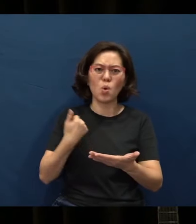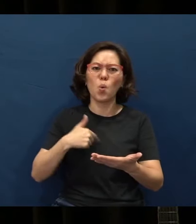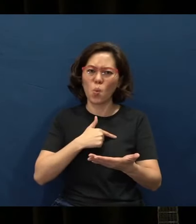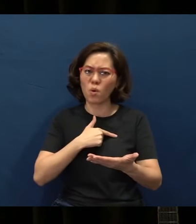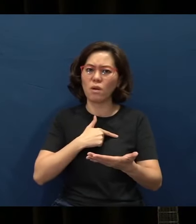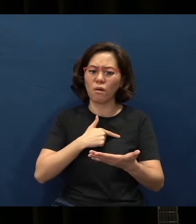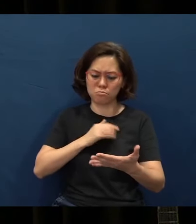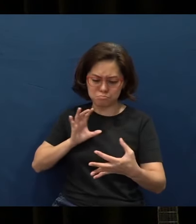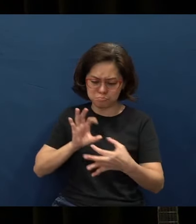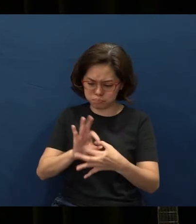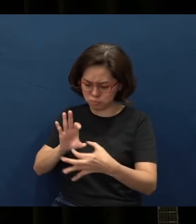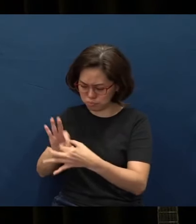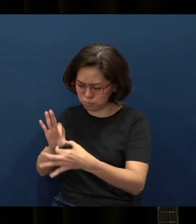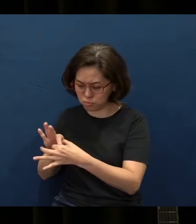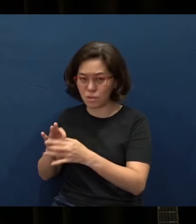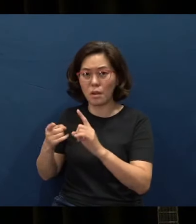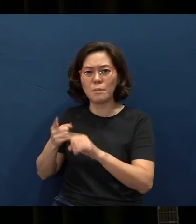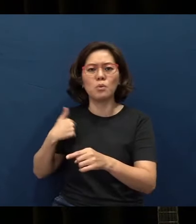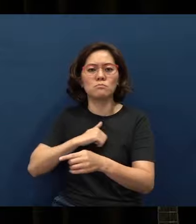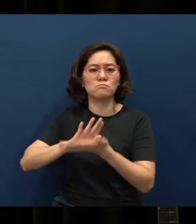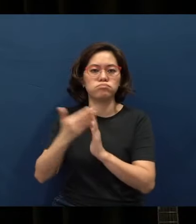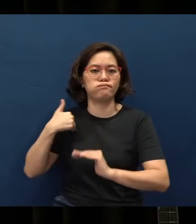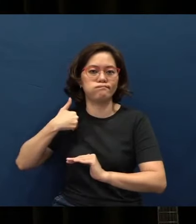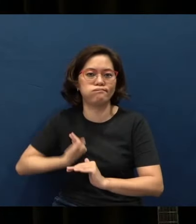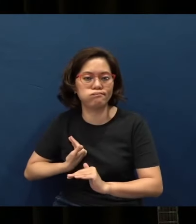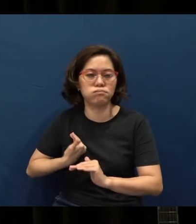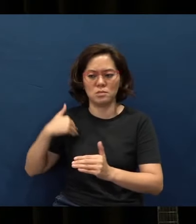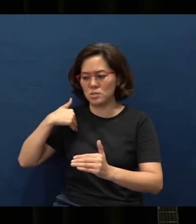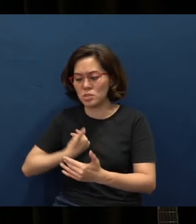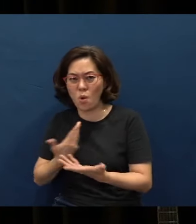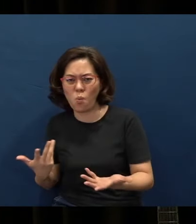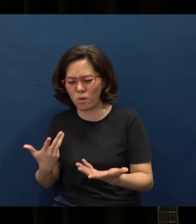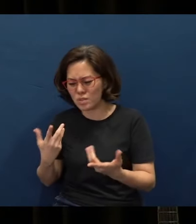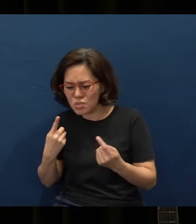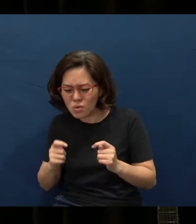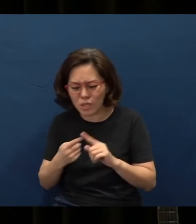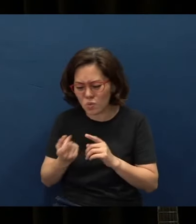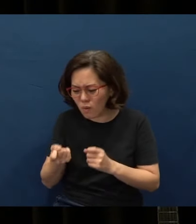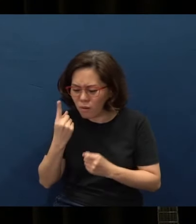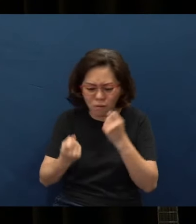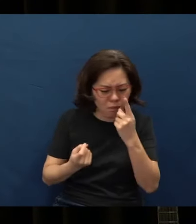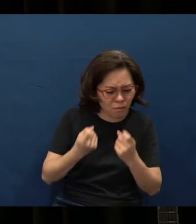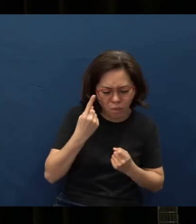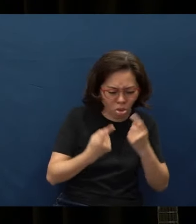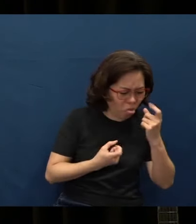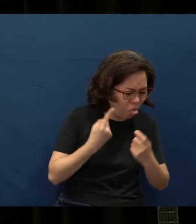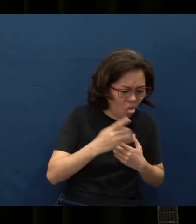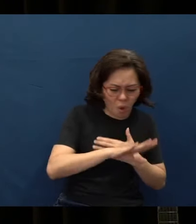But often we are tired - tired from trying to grasp all we can know.